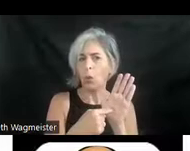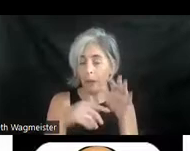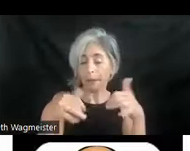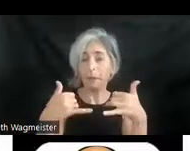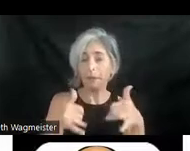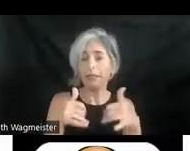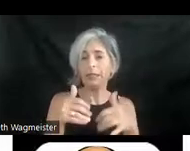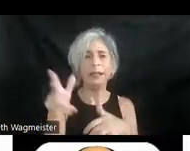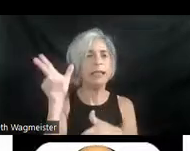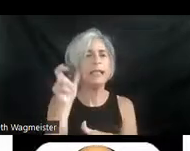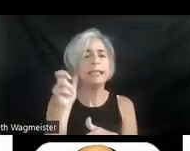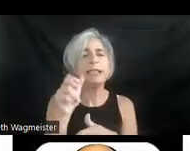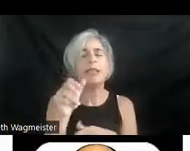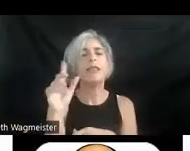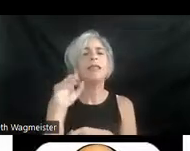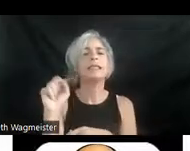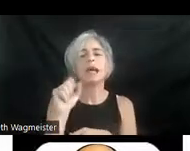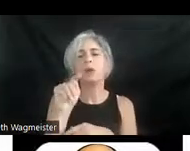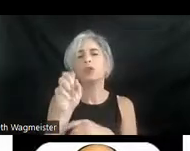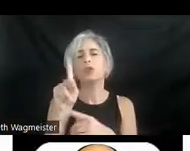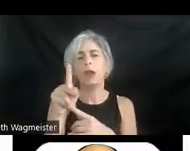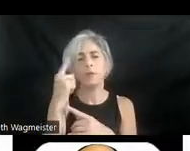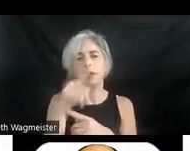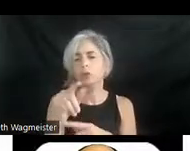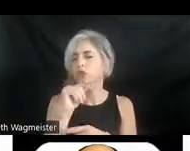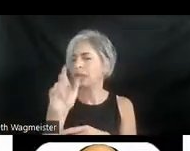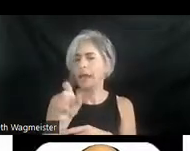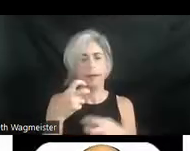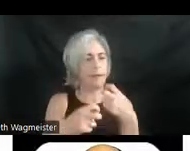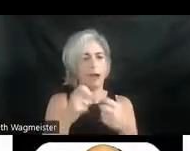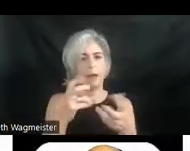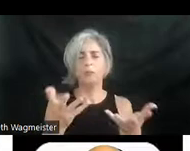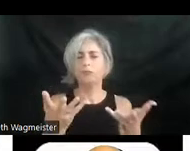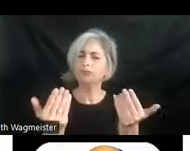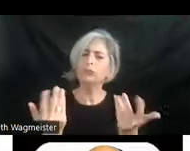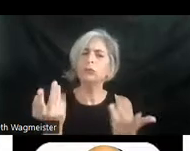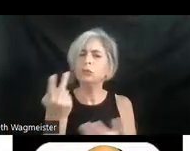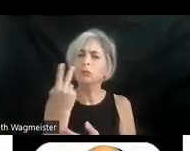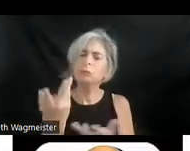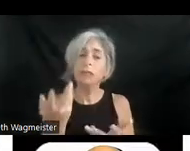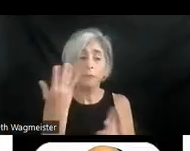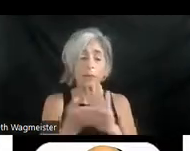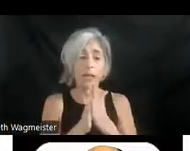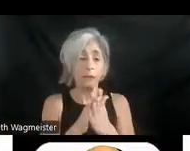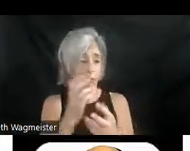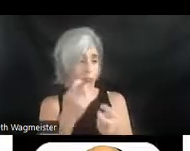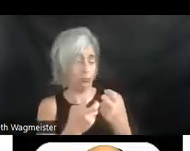sound track for you. Shouldn't be a problem. Should it be a problem at all? I don't know.